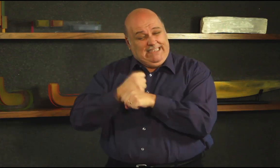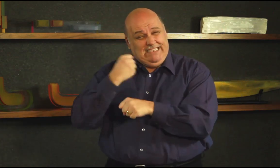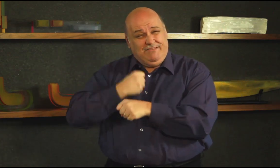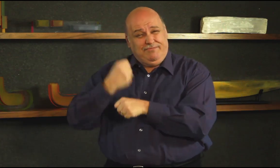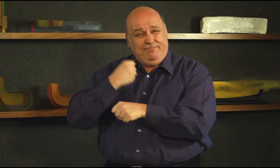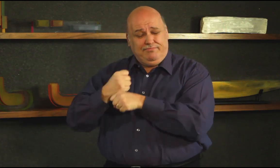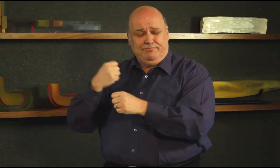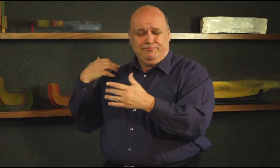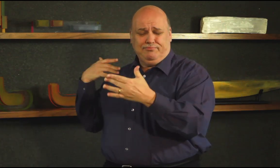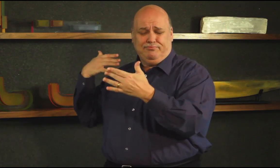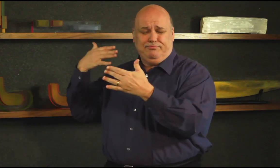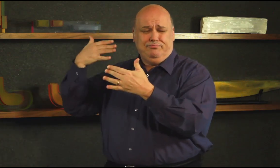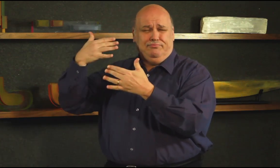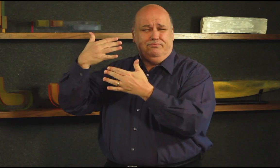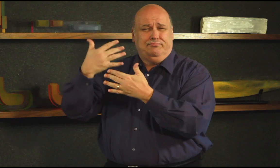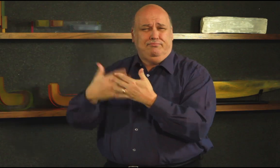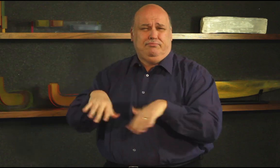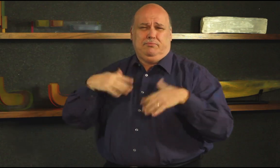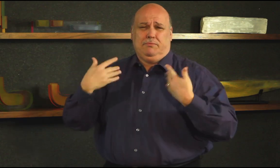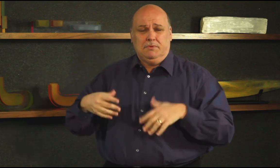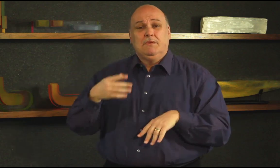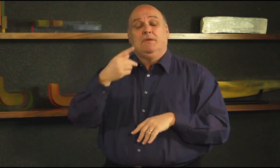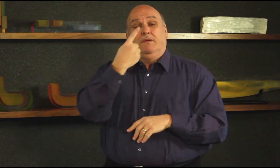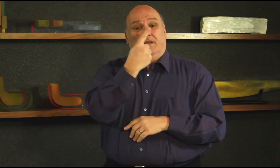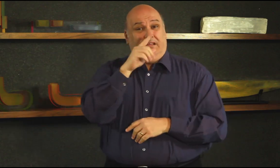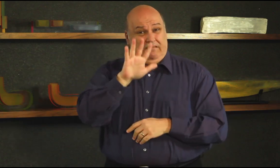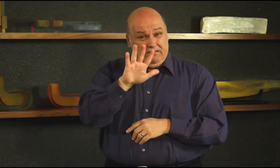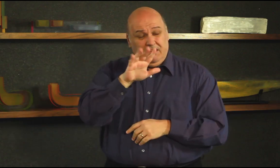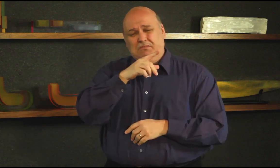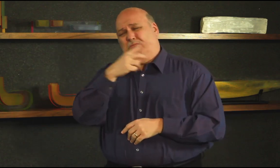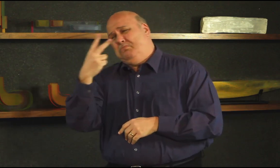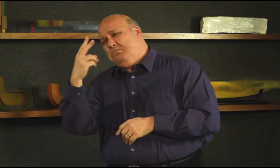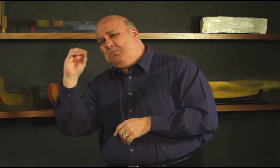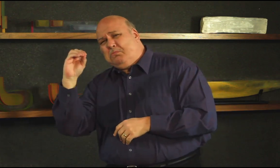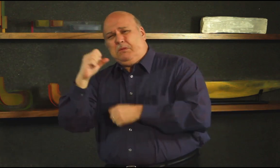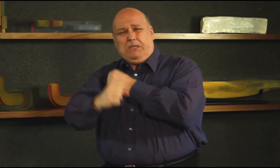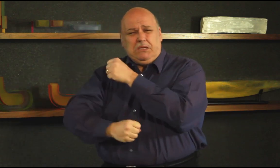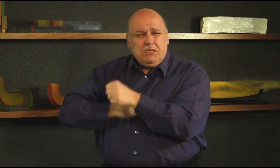Canada. She has been co-director of the museum